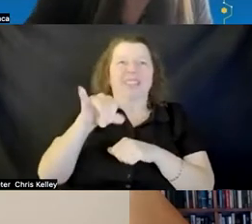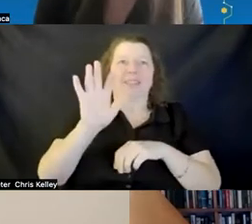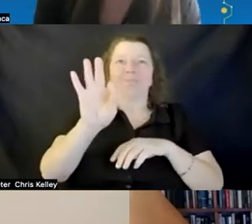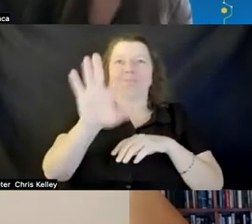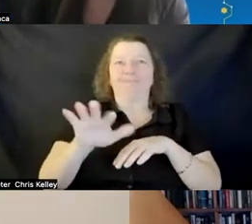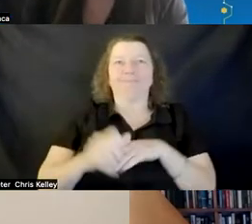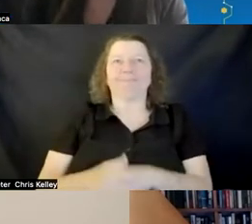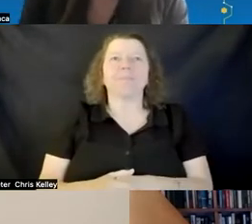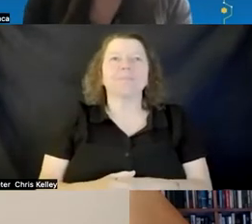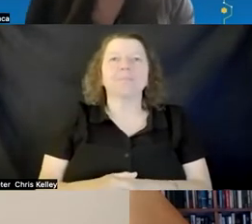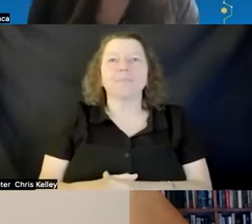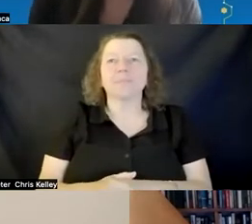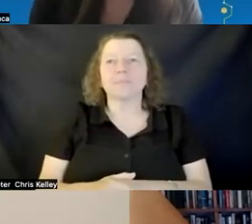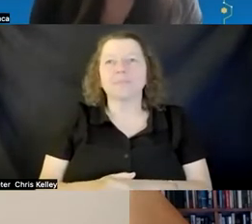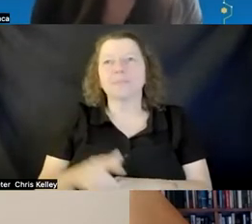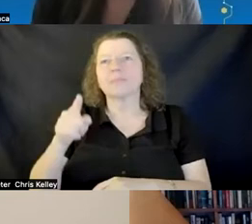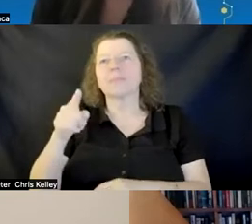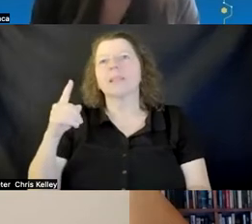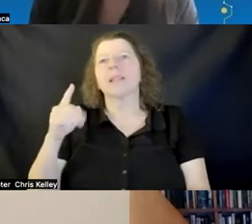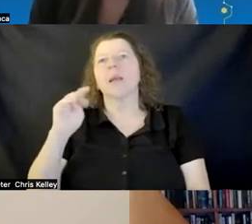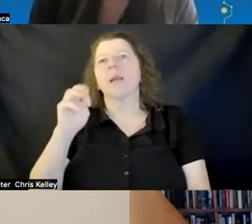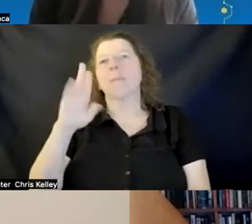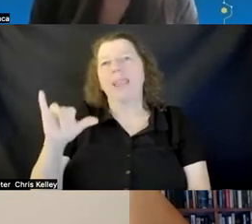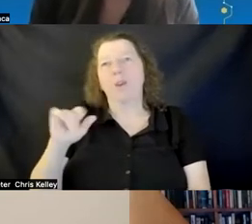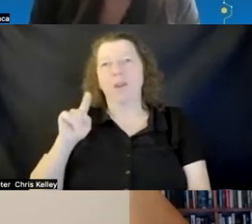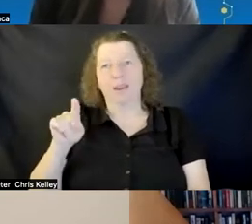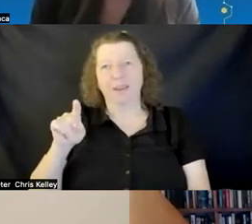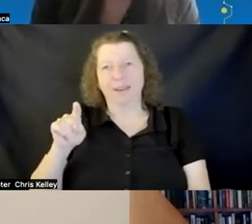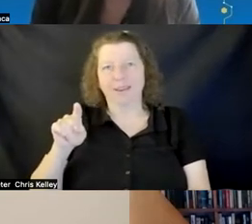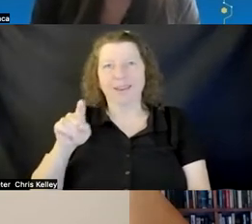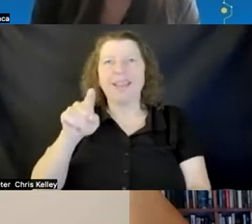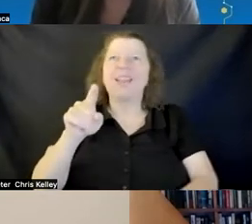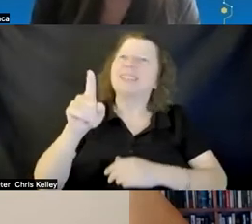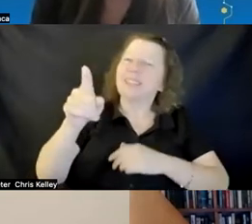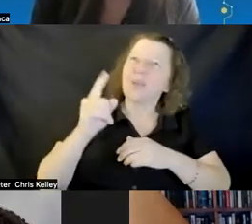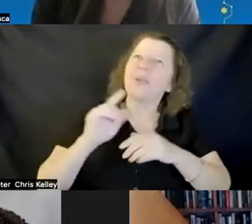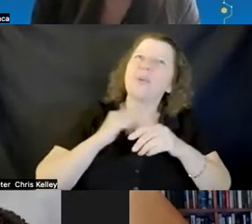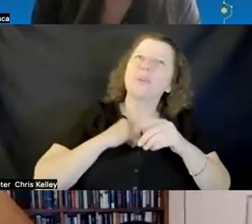so that's i just want to say you you got me thinking in the right way about this because